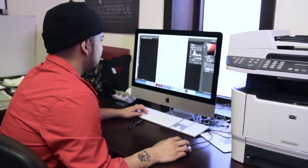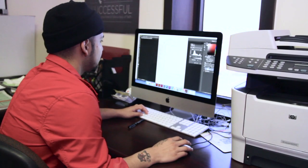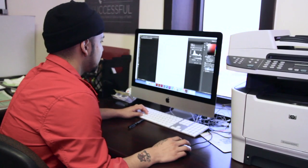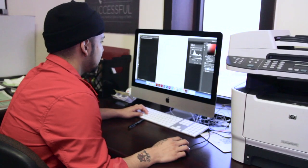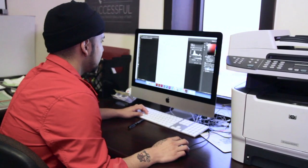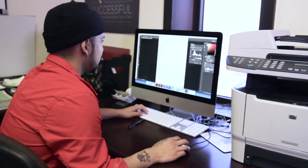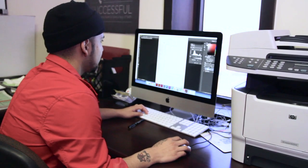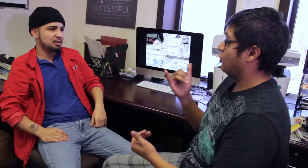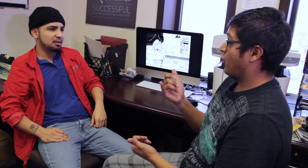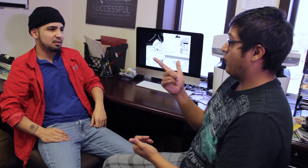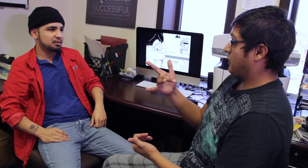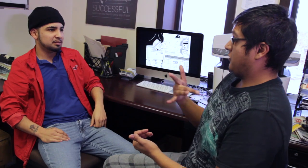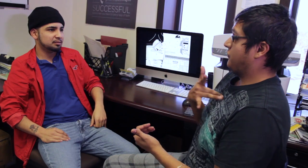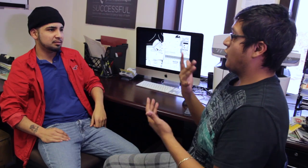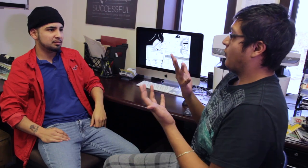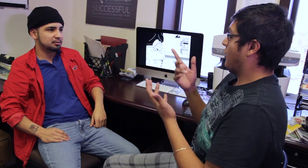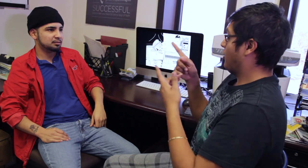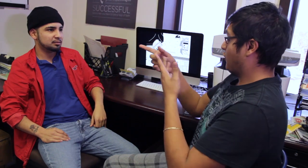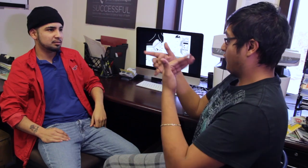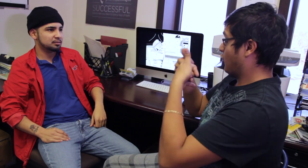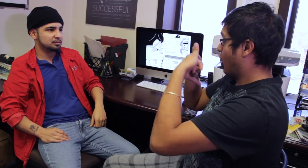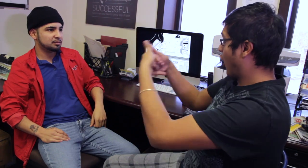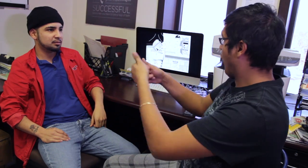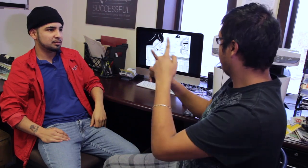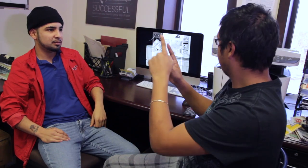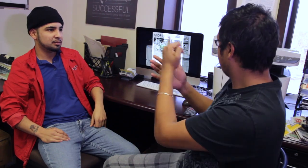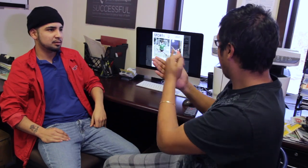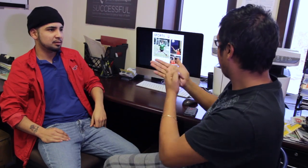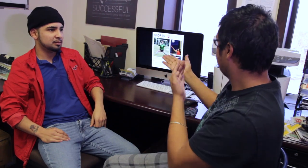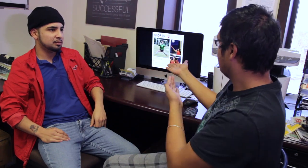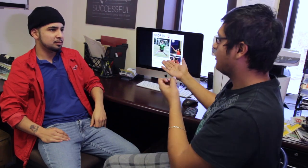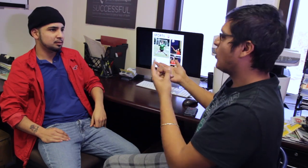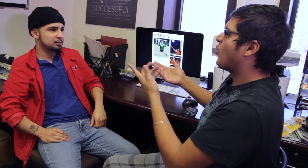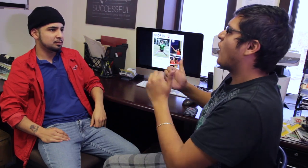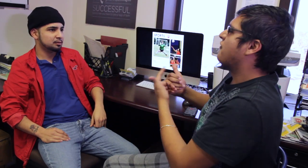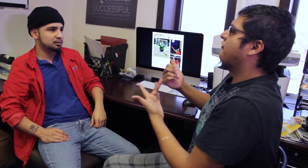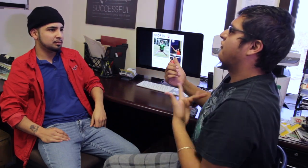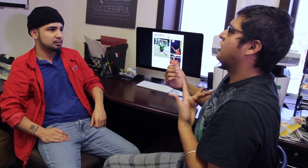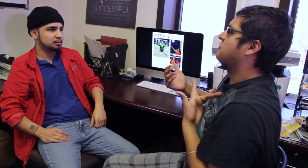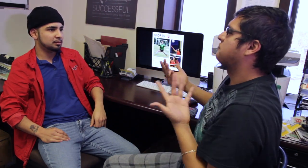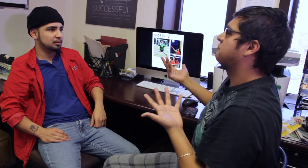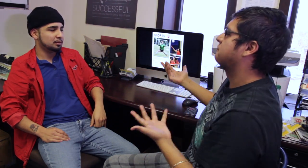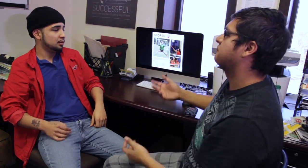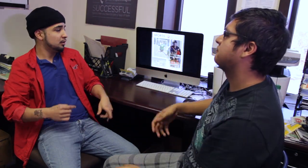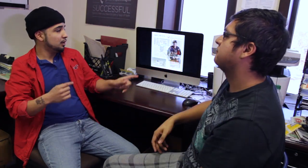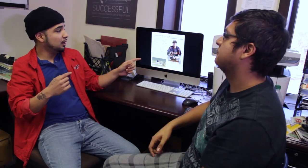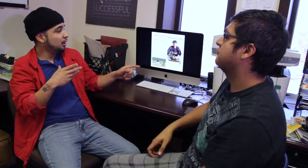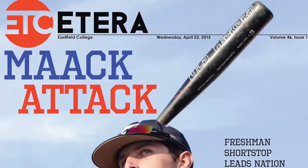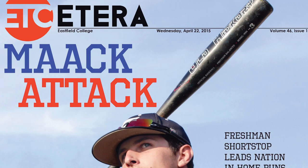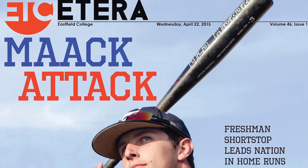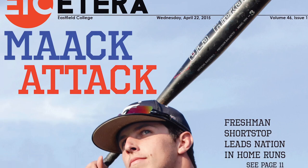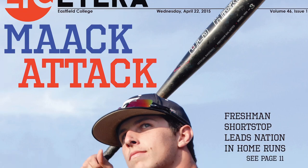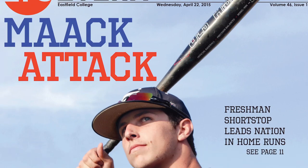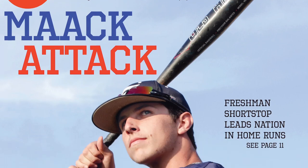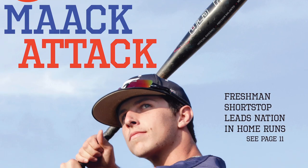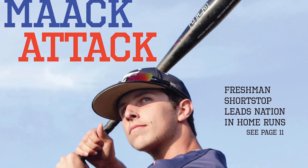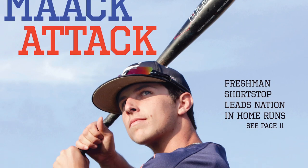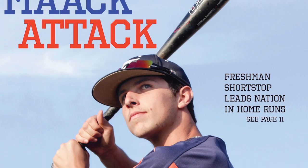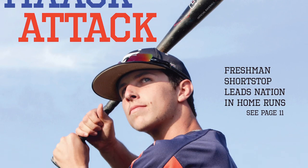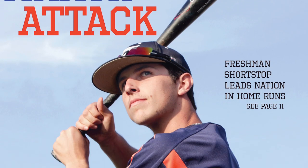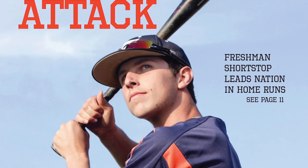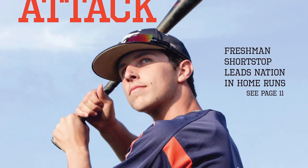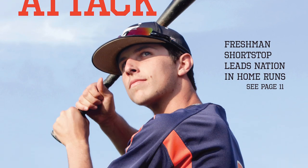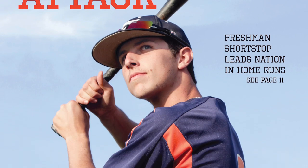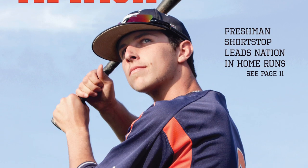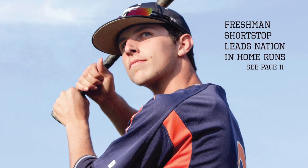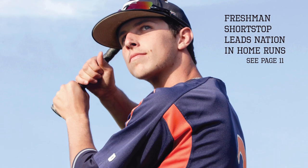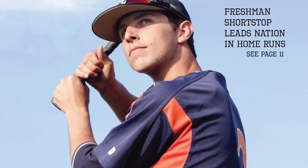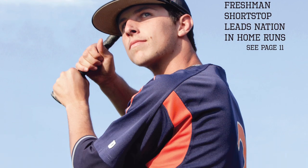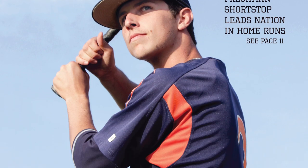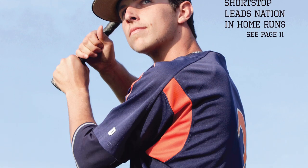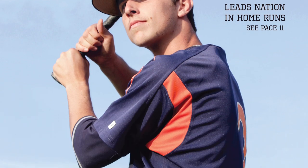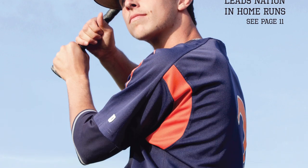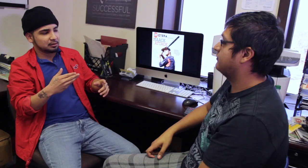work together and never feel separate or apart. How does it feel to win awards for your artwork?